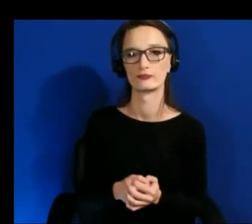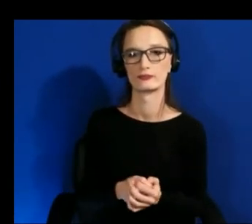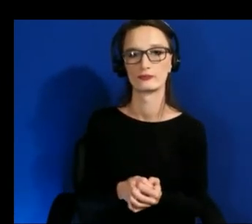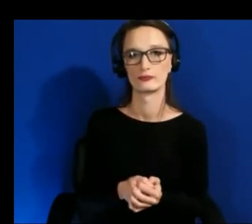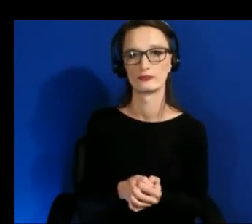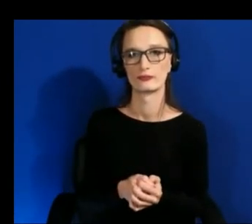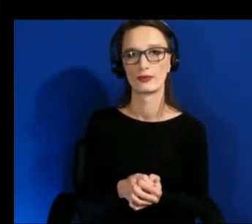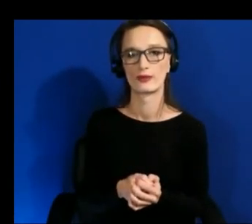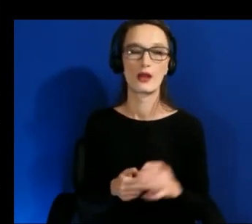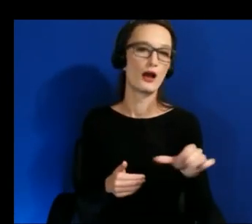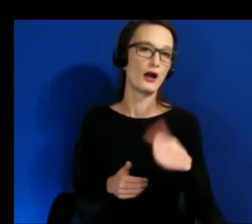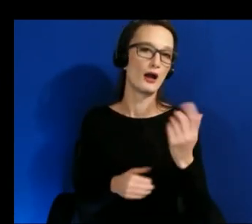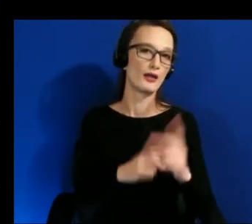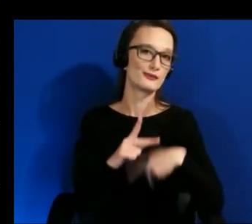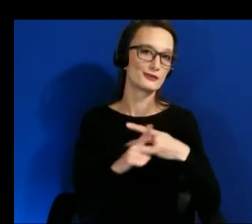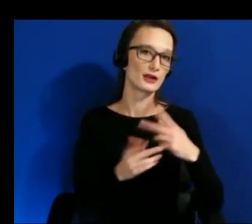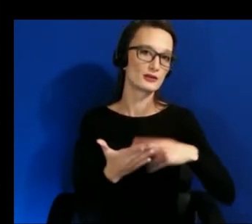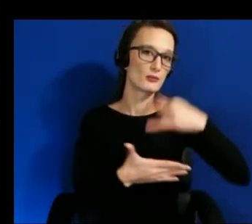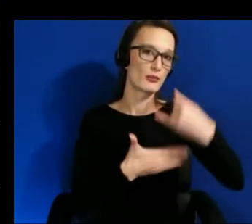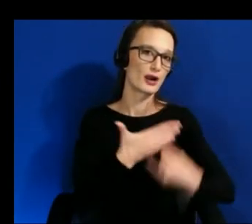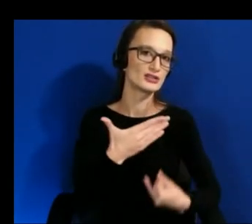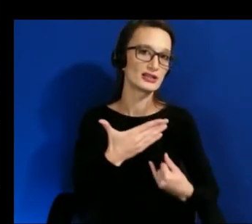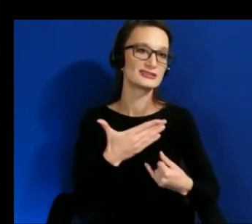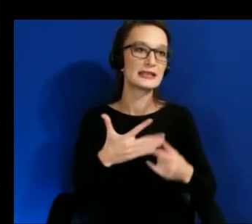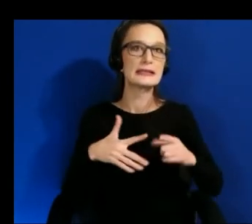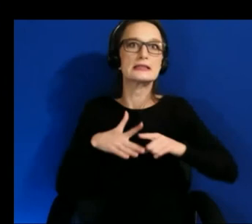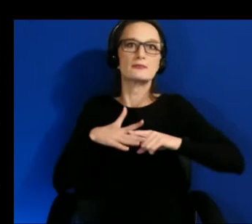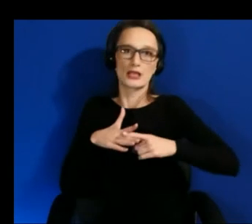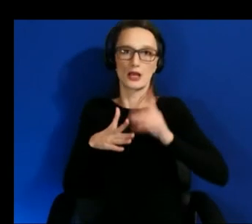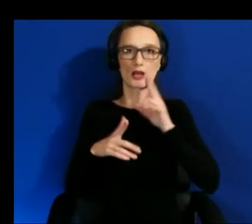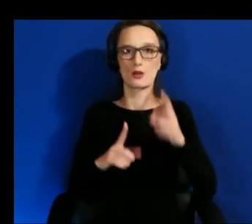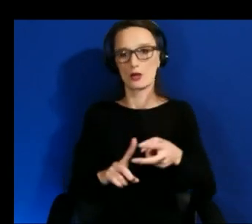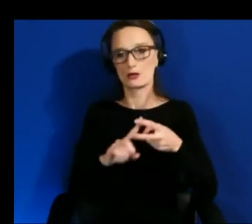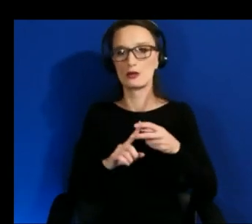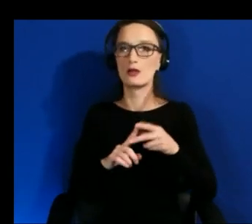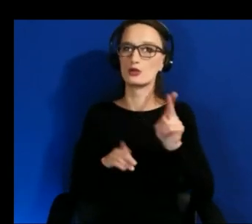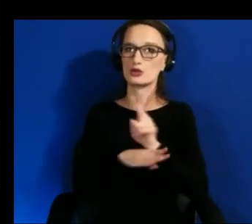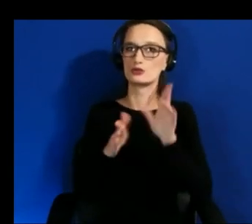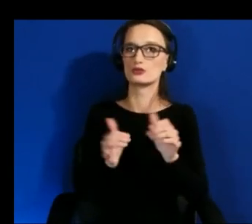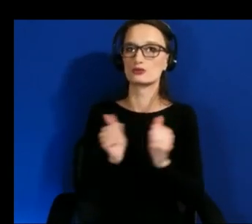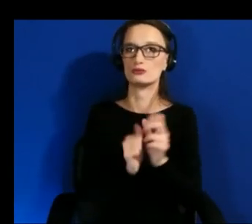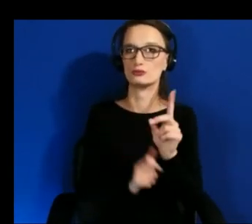users with disabilities a little bit earlier so that we can get more feedback as well even even